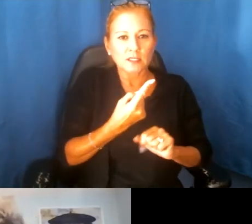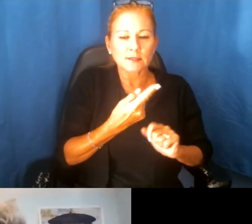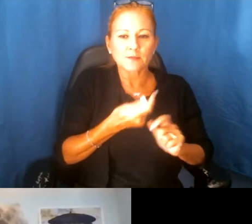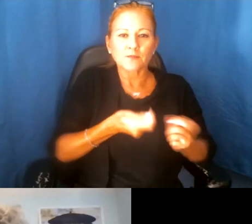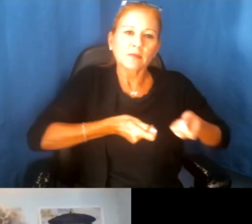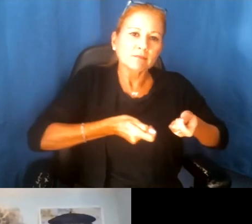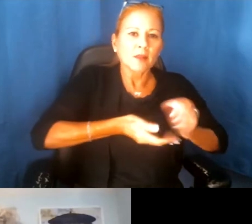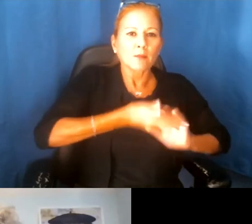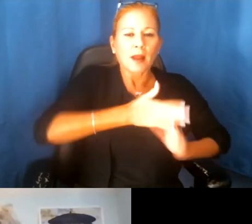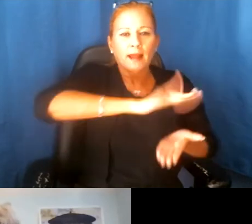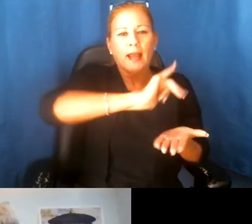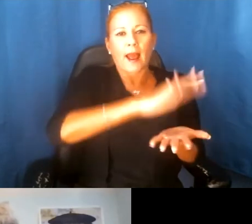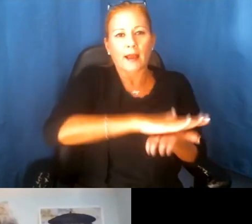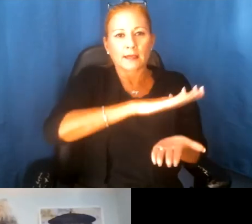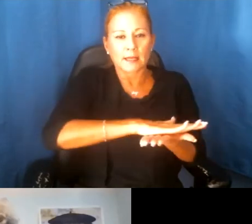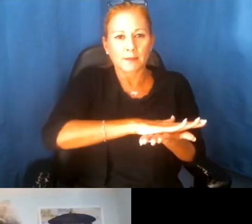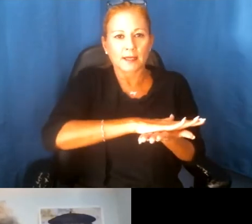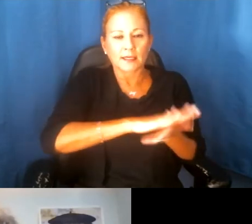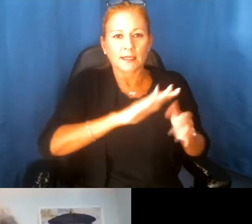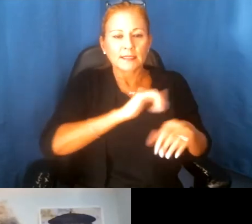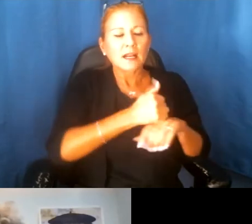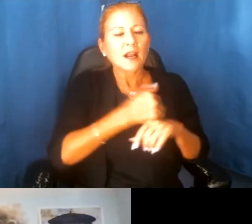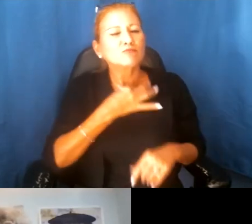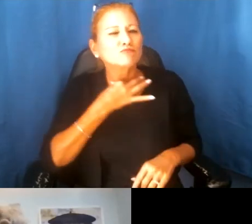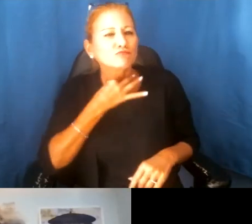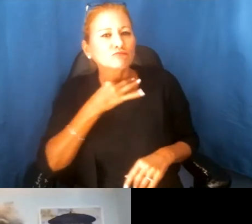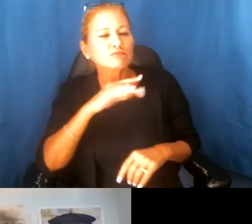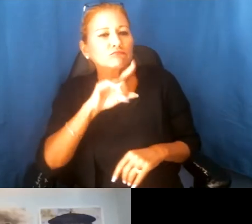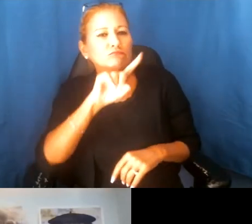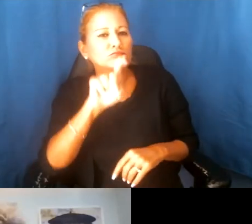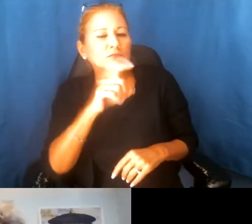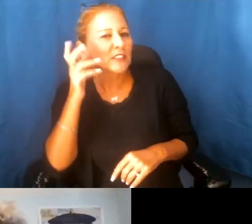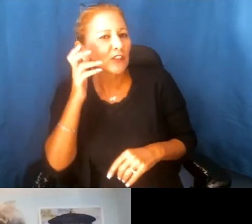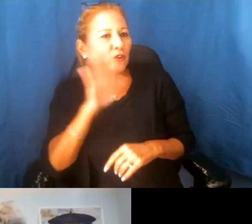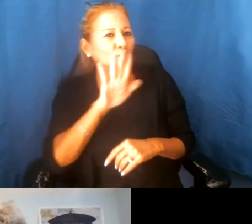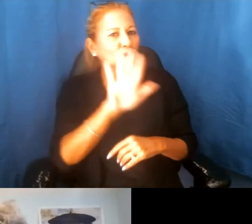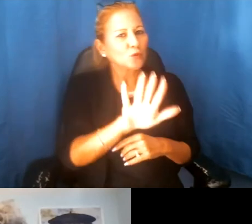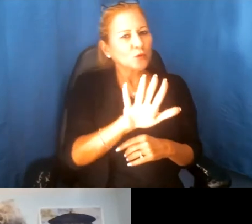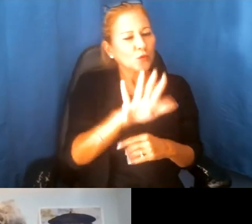academic setting. And I'd love to hear your- just a little bit of your thinking about that.